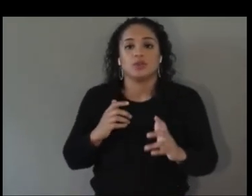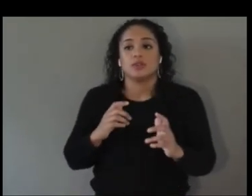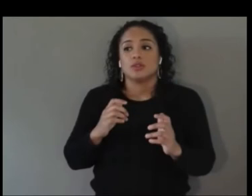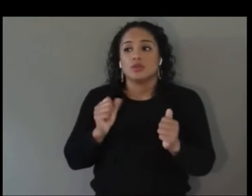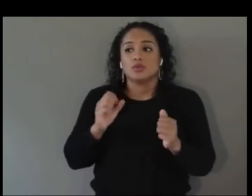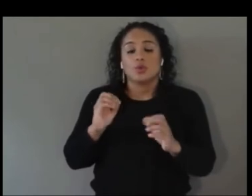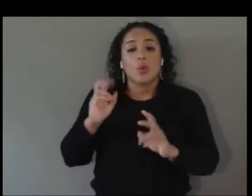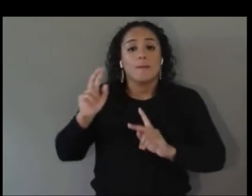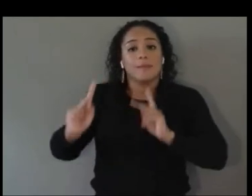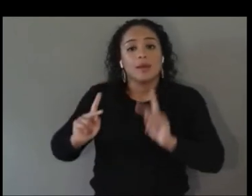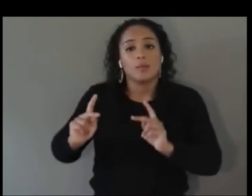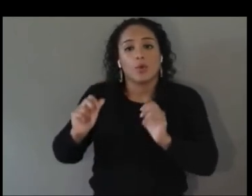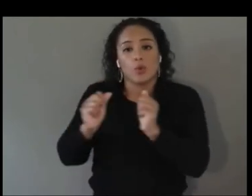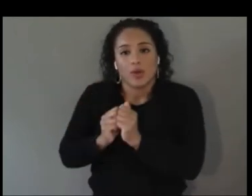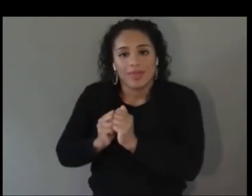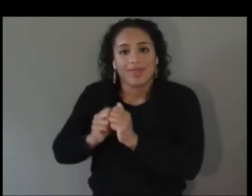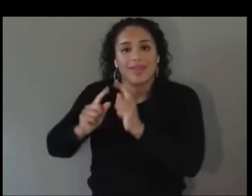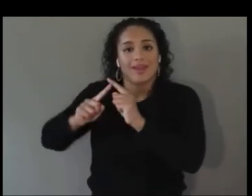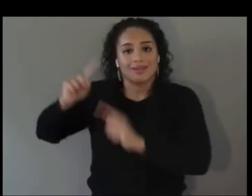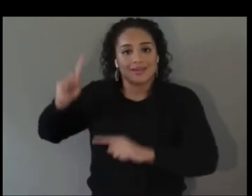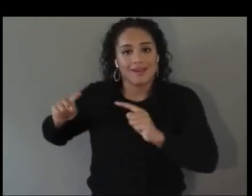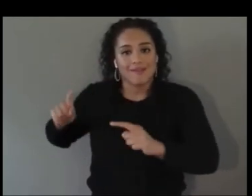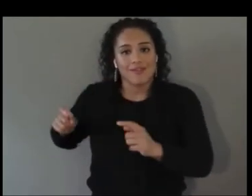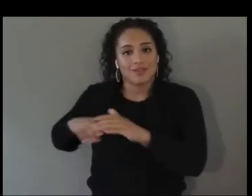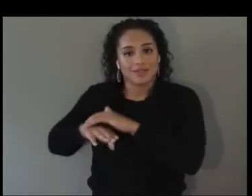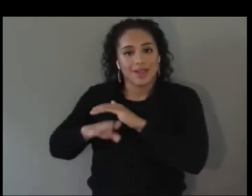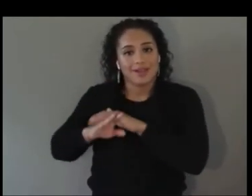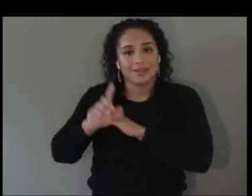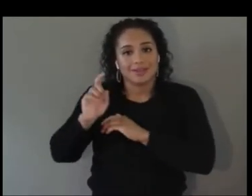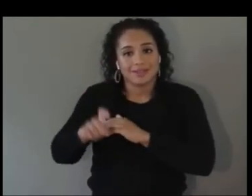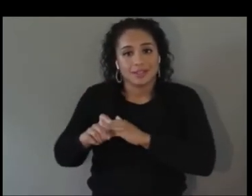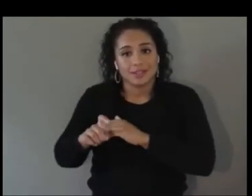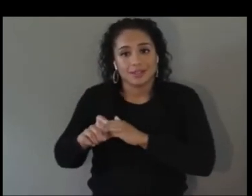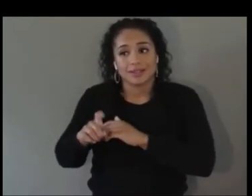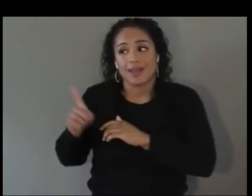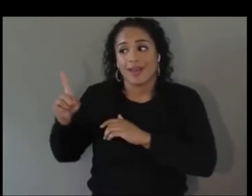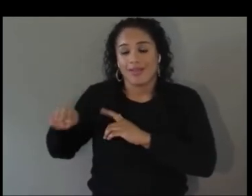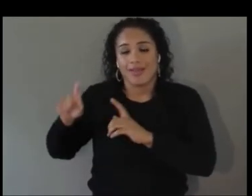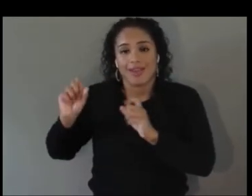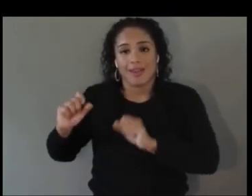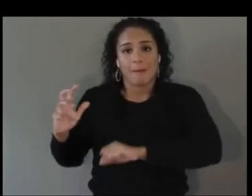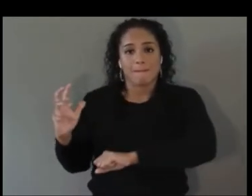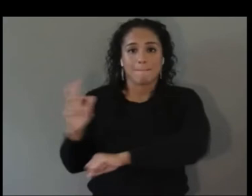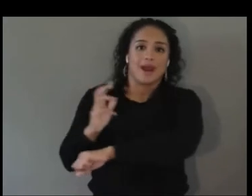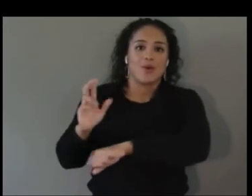become your power users first. Like the next 50 years are going to be around designing